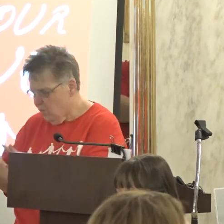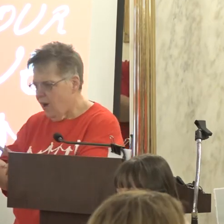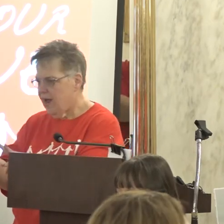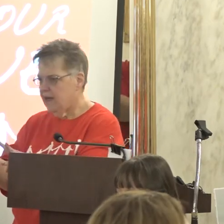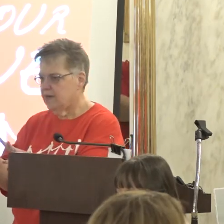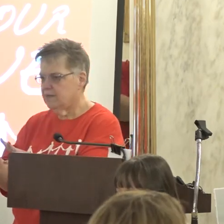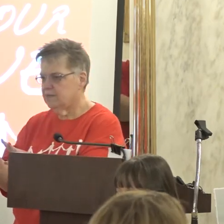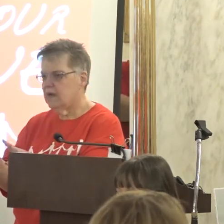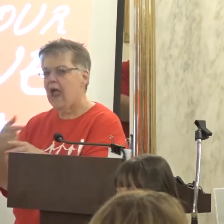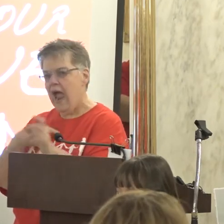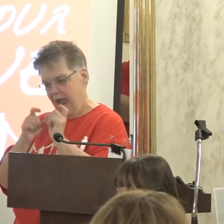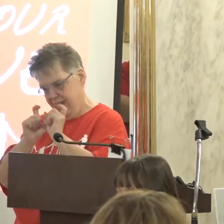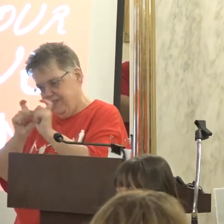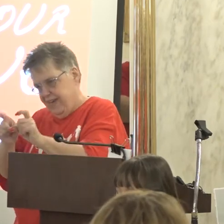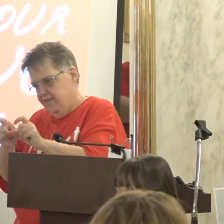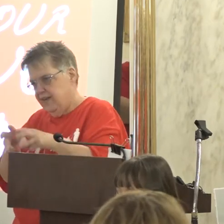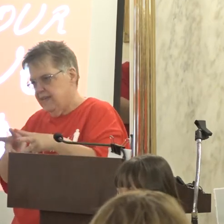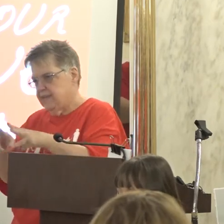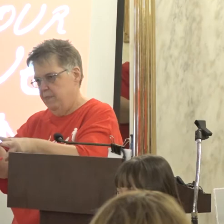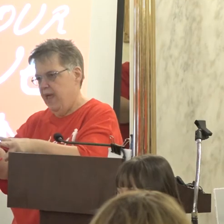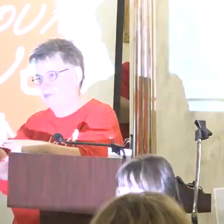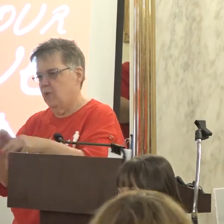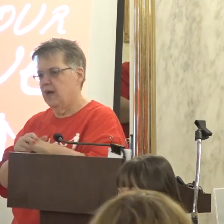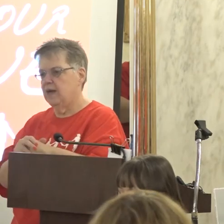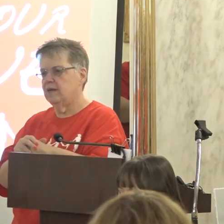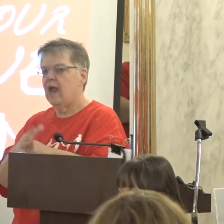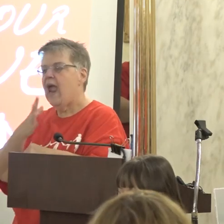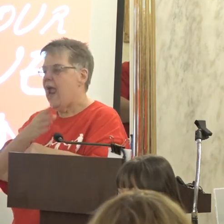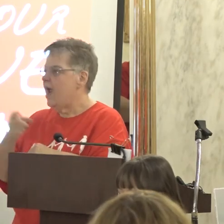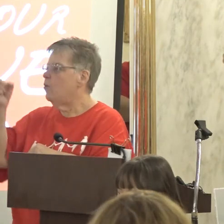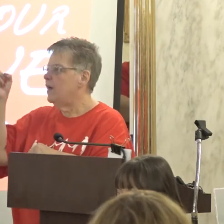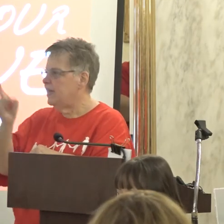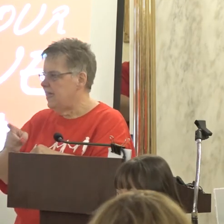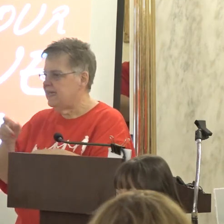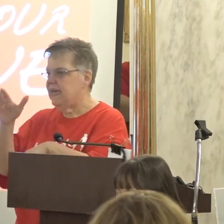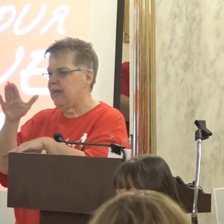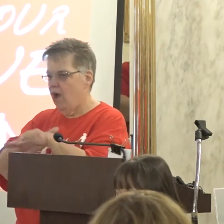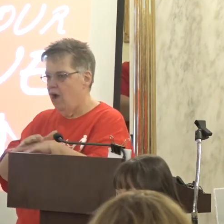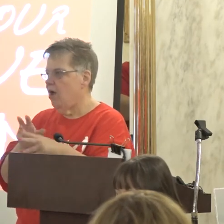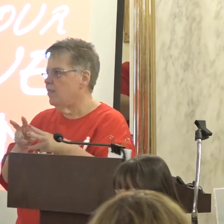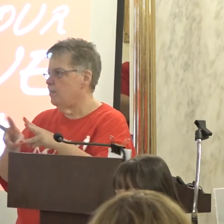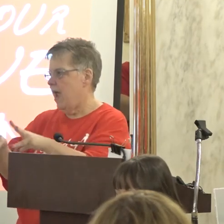I've given us a pathway and we need to get on that path